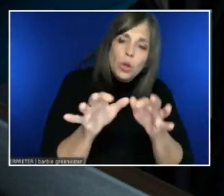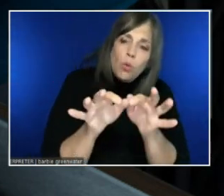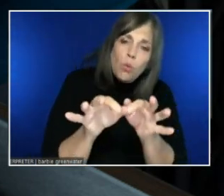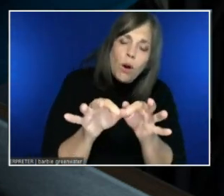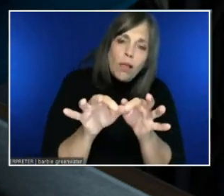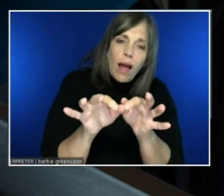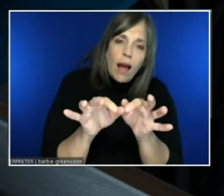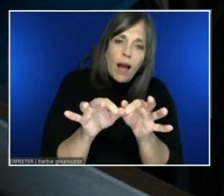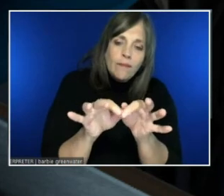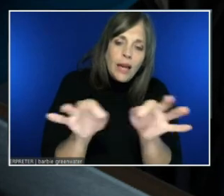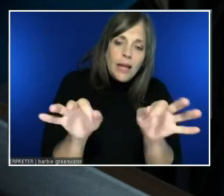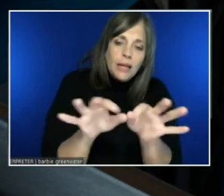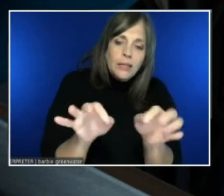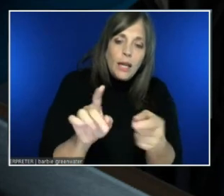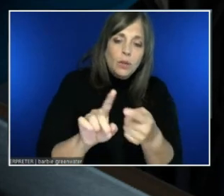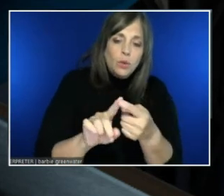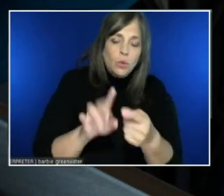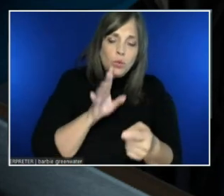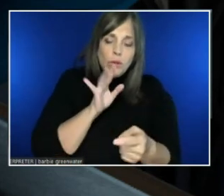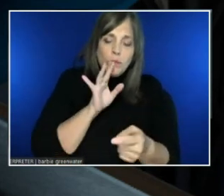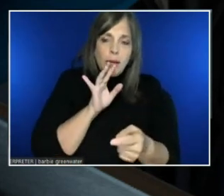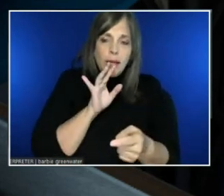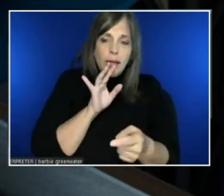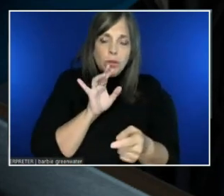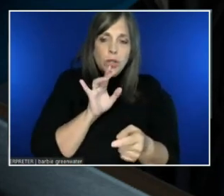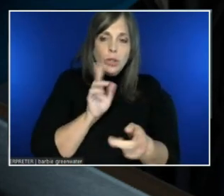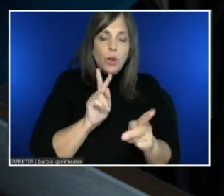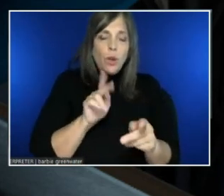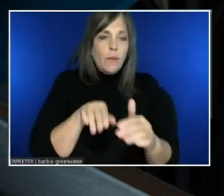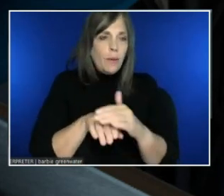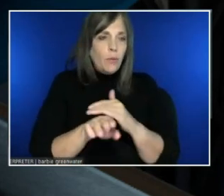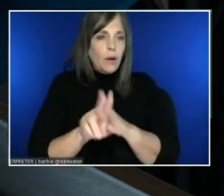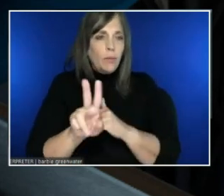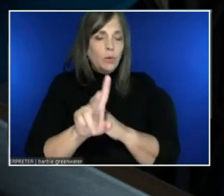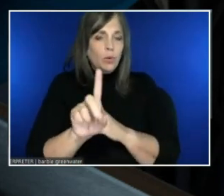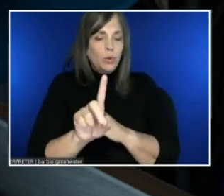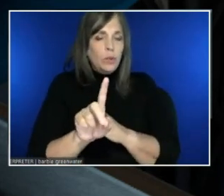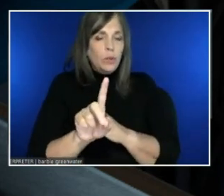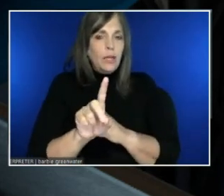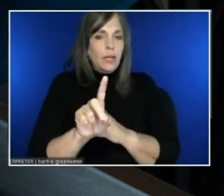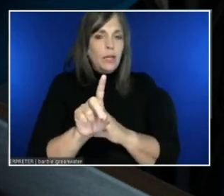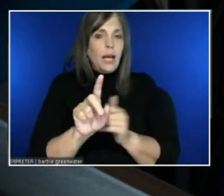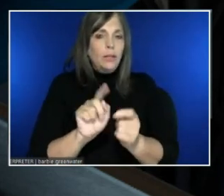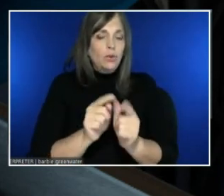Where people can come in through 2D and whatever and do translation? Where people can speak...